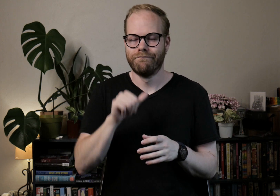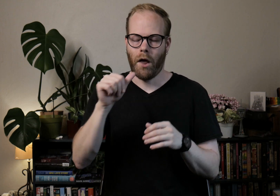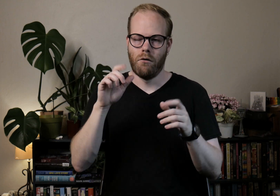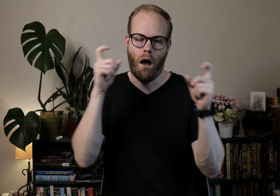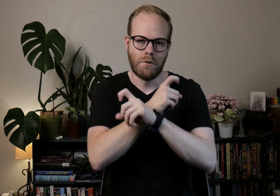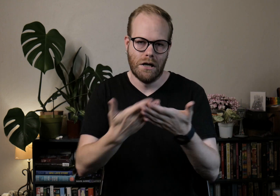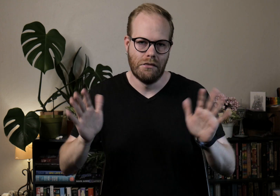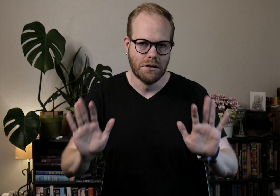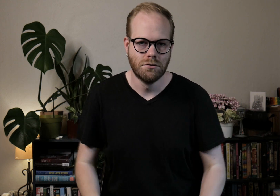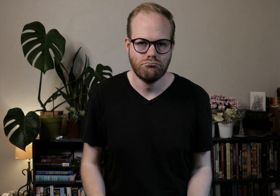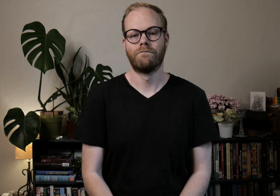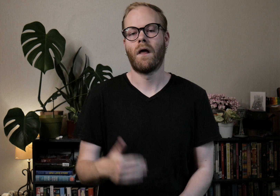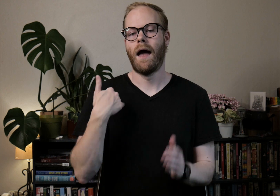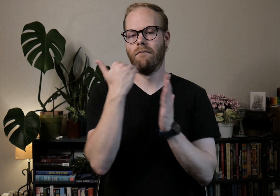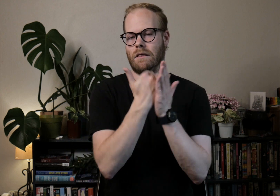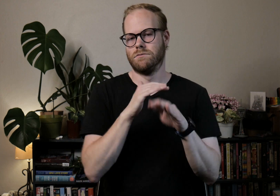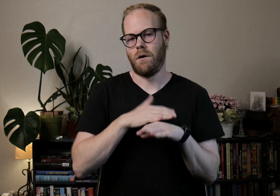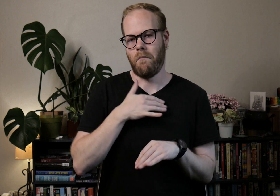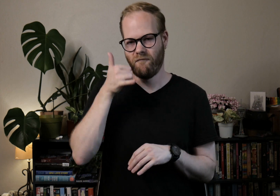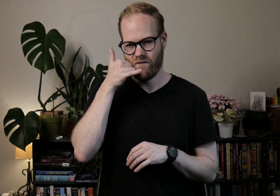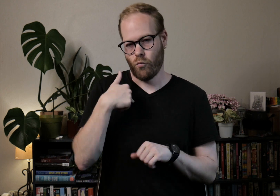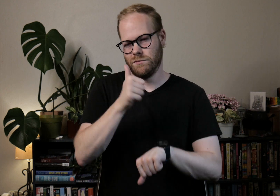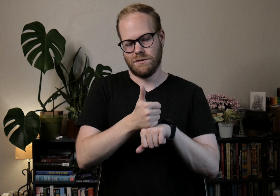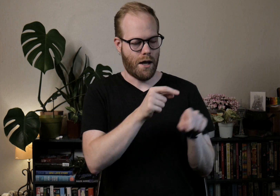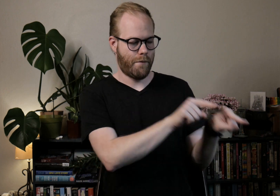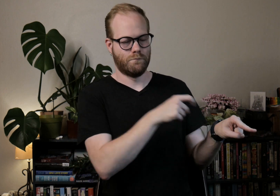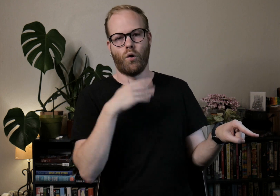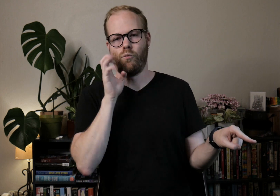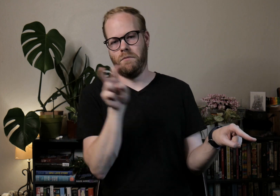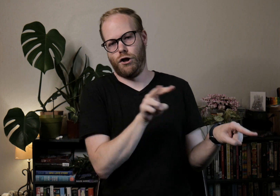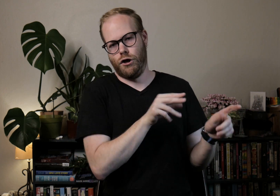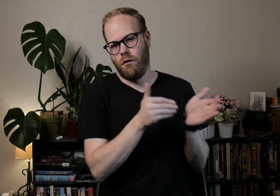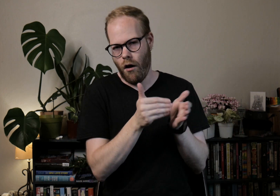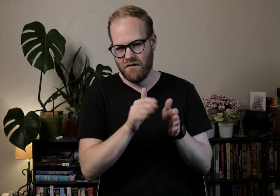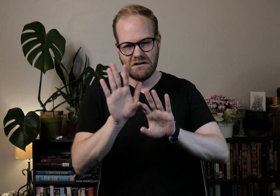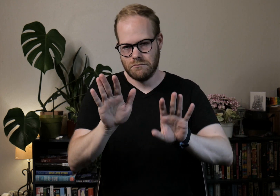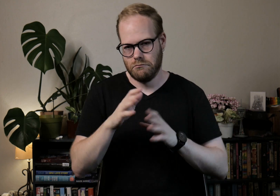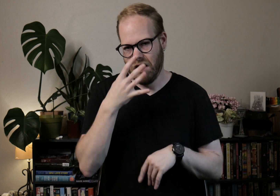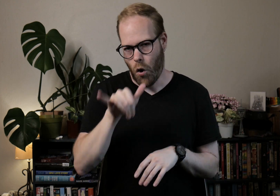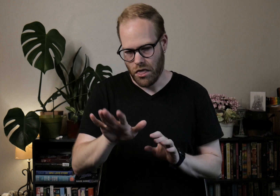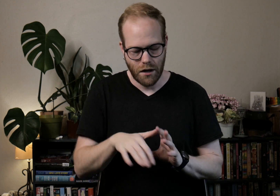I'm not going to complicate things. I have a list on my phone, and I've set it up over here so I'll be looking at it often. Ignore that.